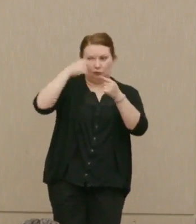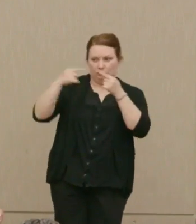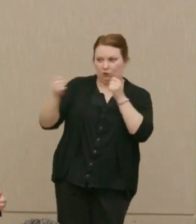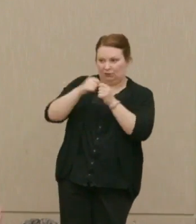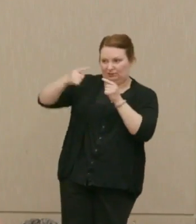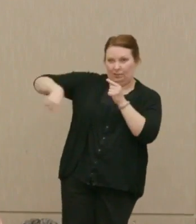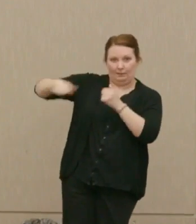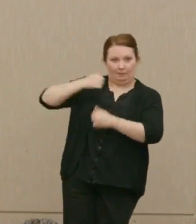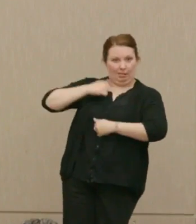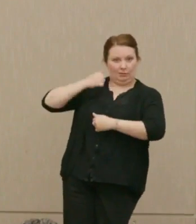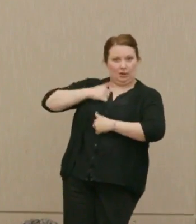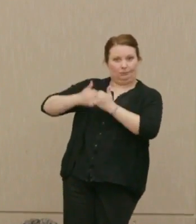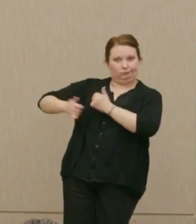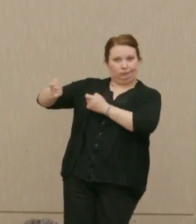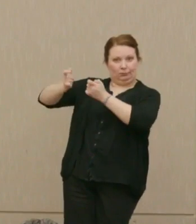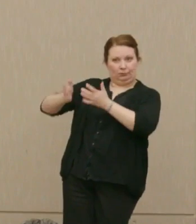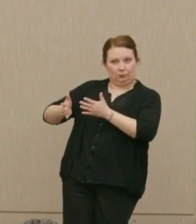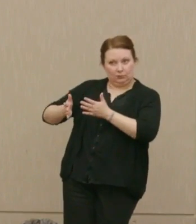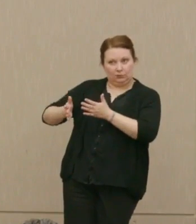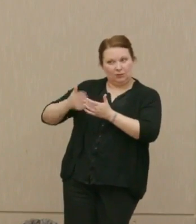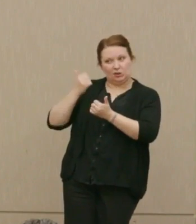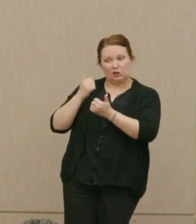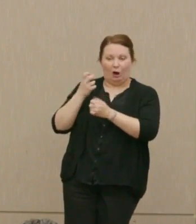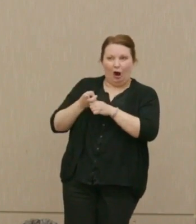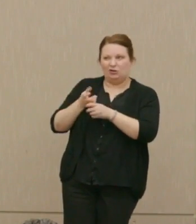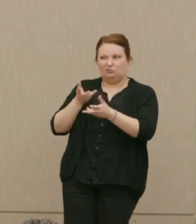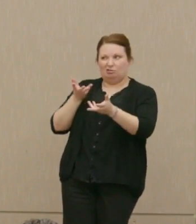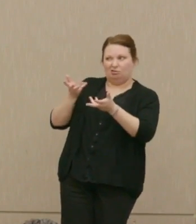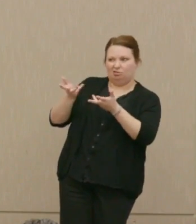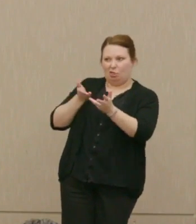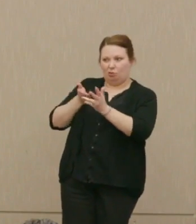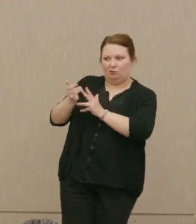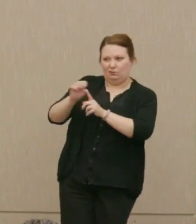It's hard to get around that, actually, and all.